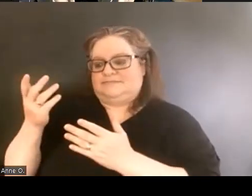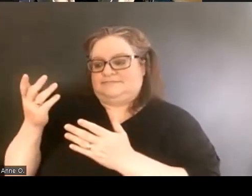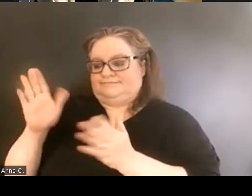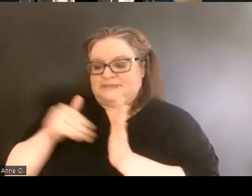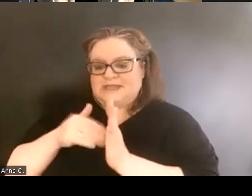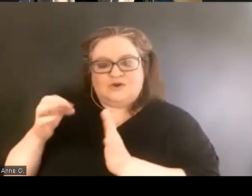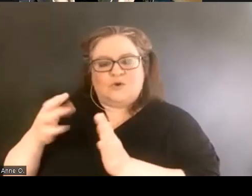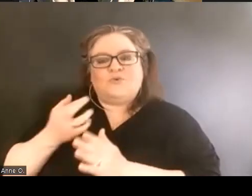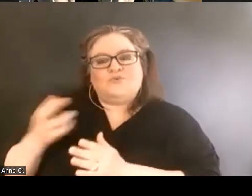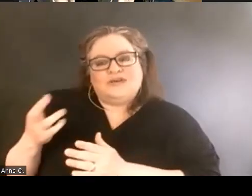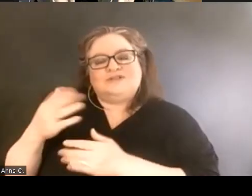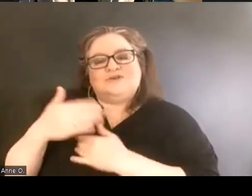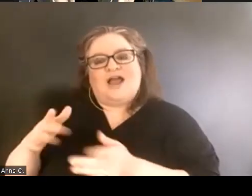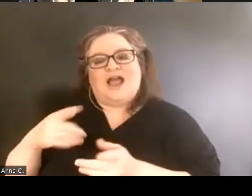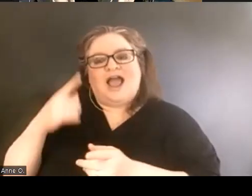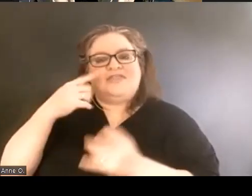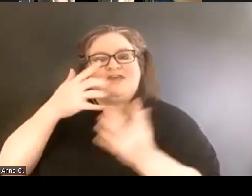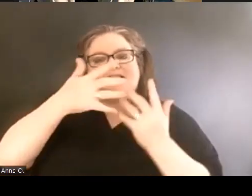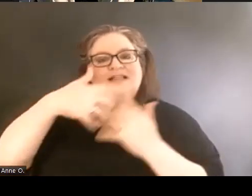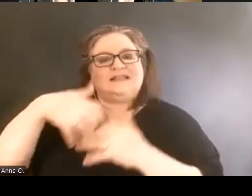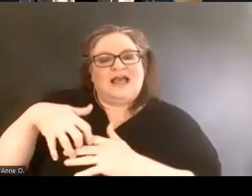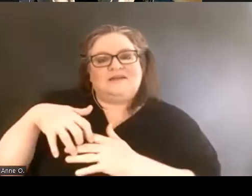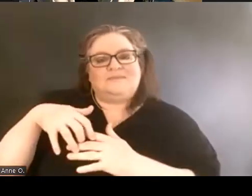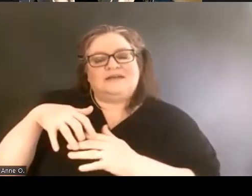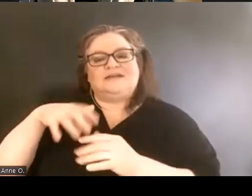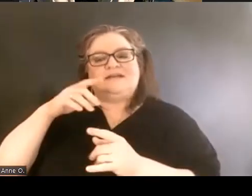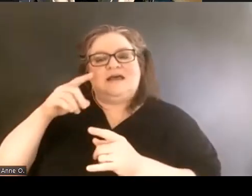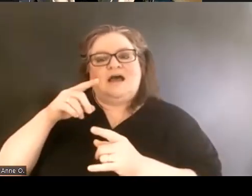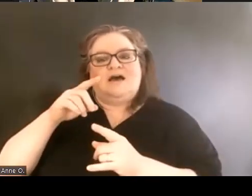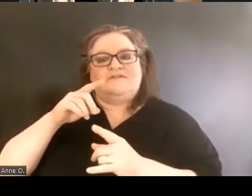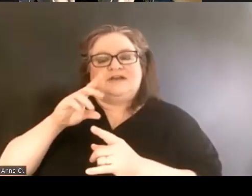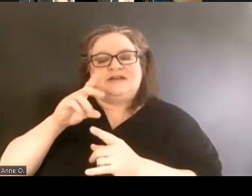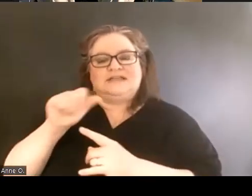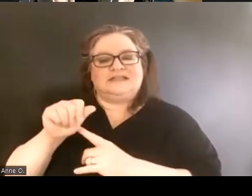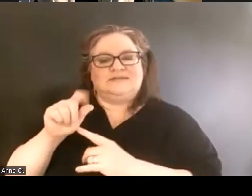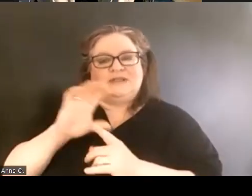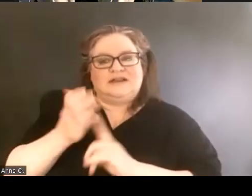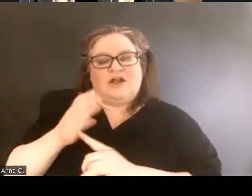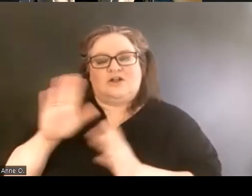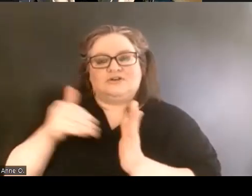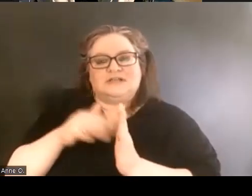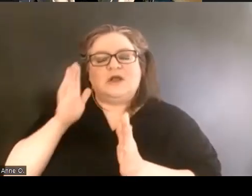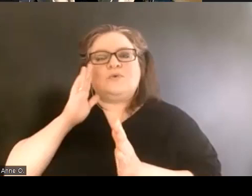I think that the alignment of a Disability Cultural Center is going to be very unique